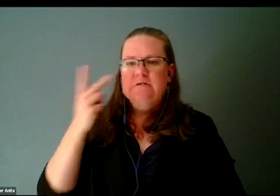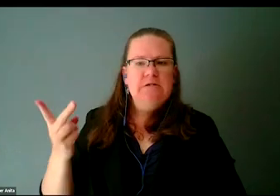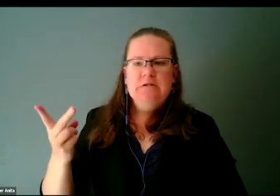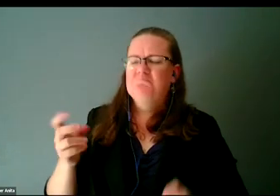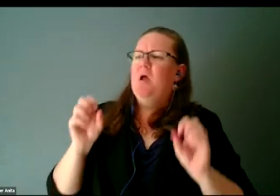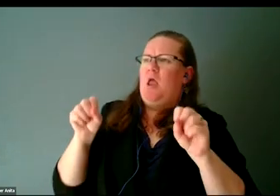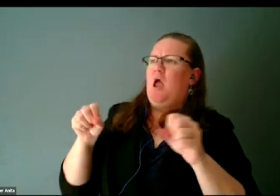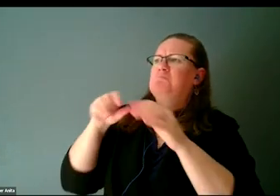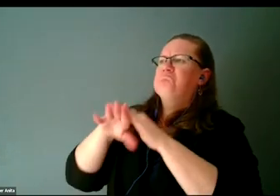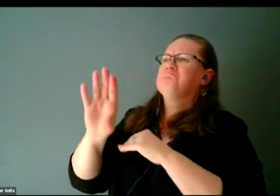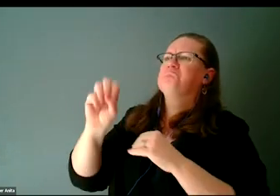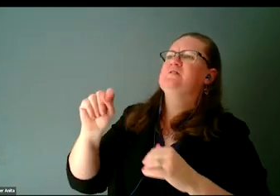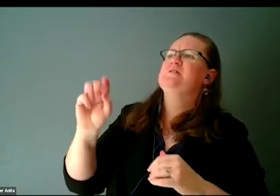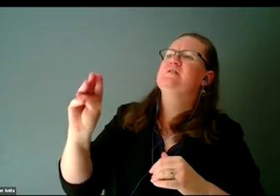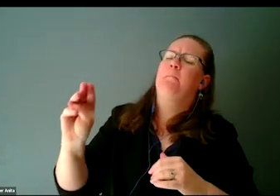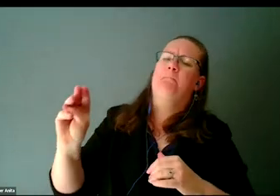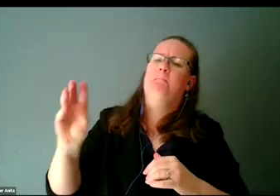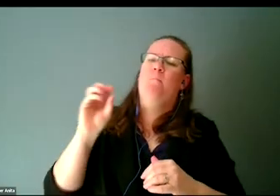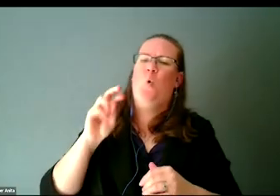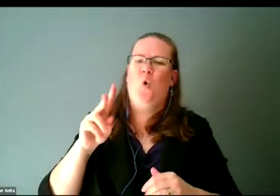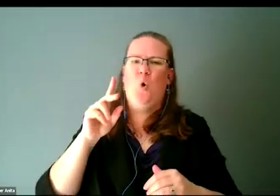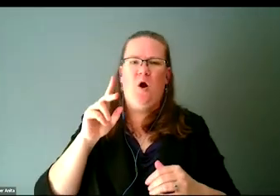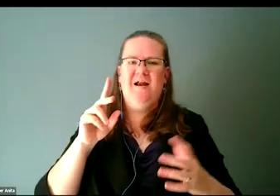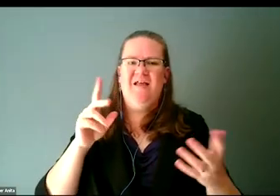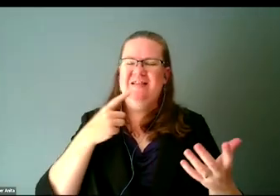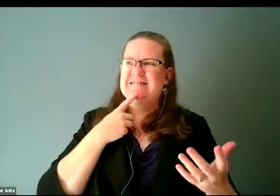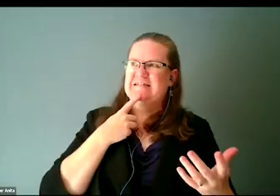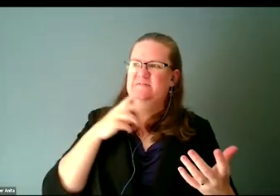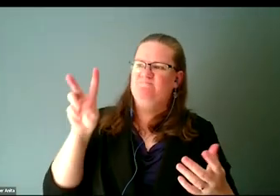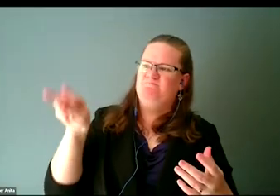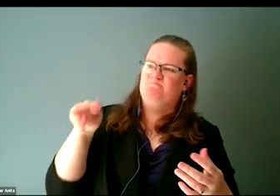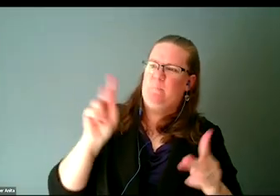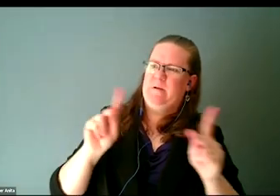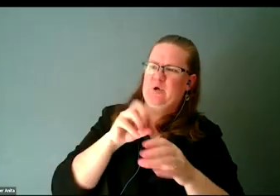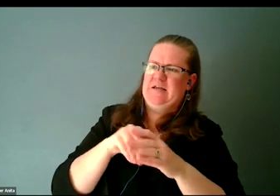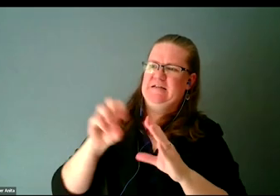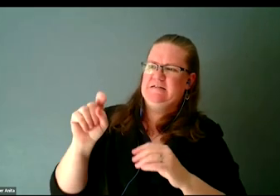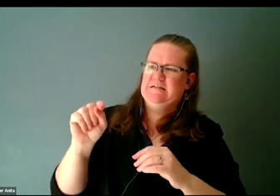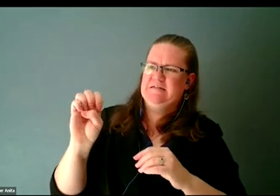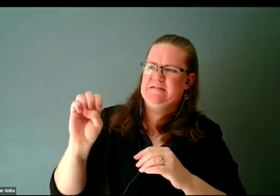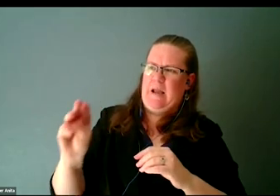or don't recognize that the folks in STEM have disabilities because a lot of folks